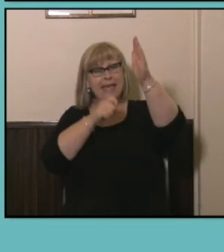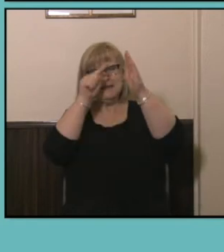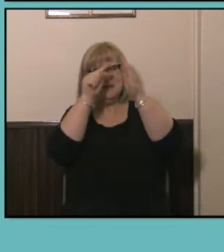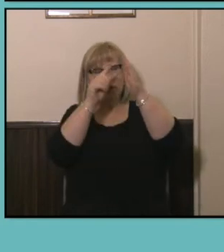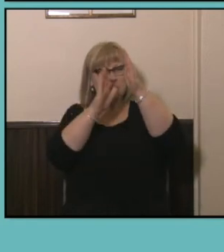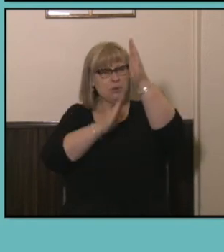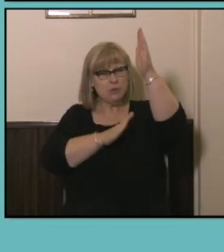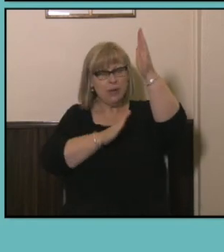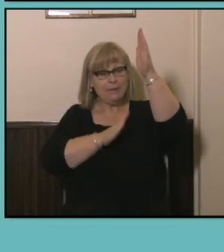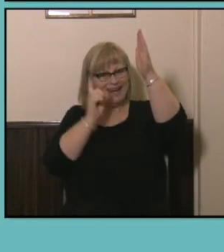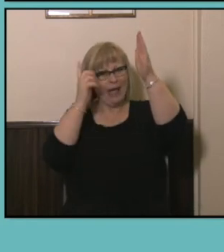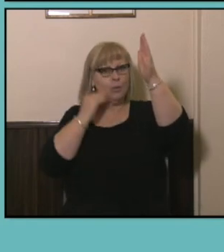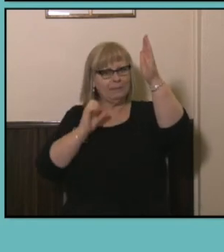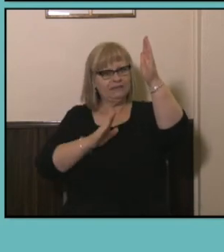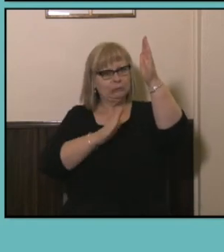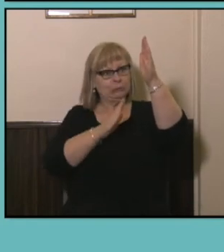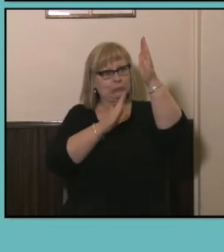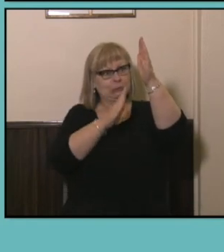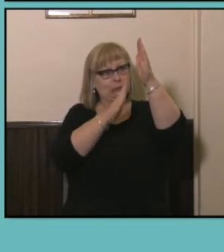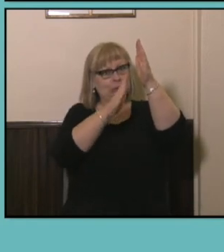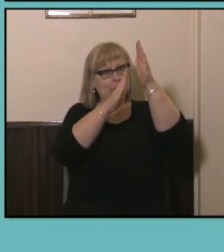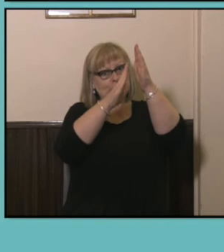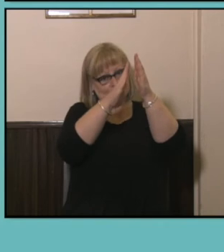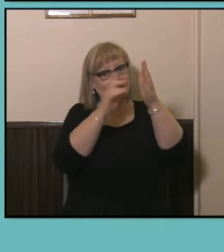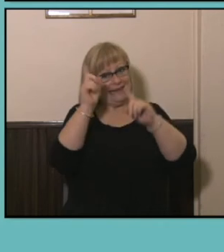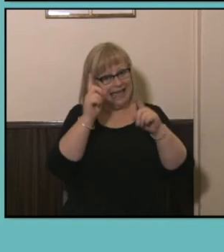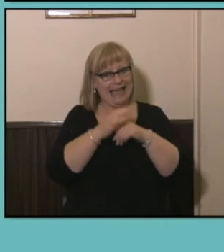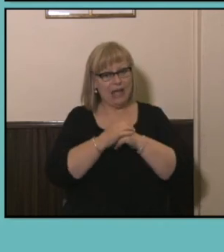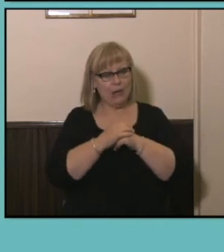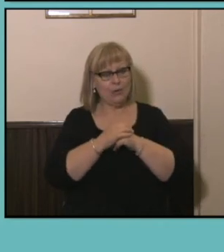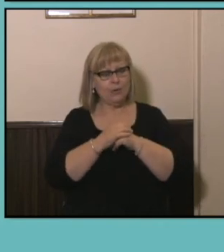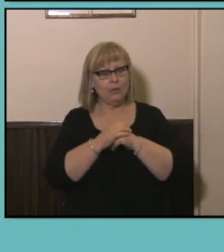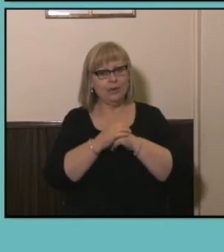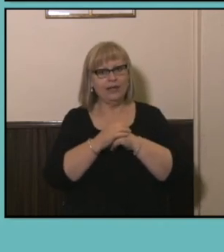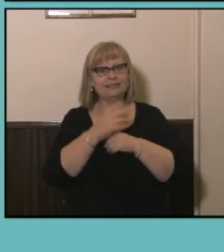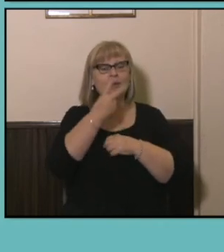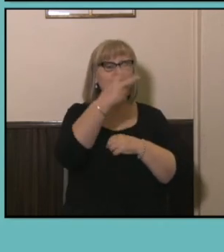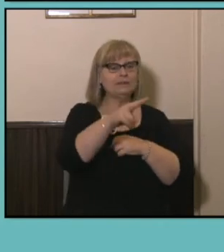fifty four percent but yet, stay tuned for twenty twenty one Census results and